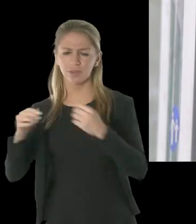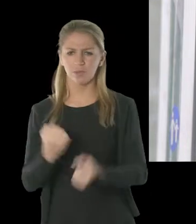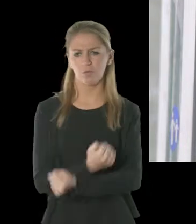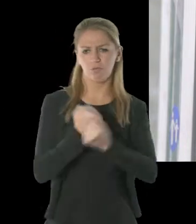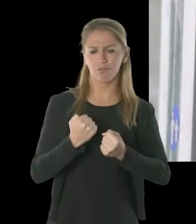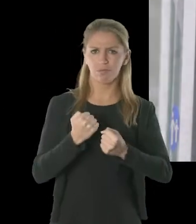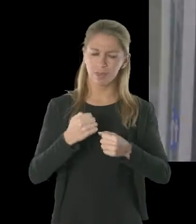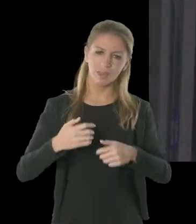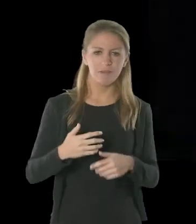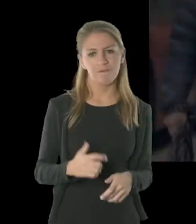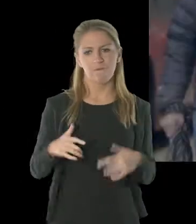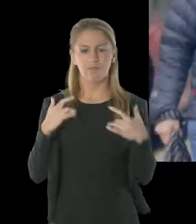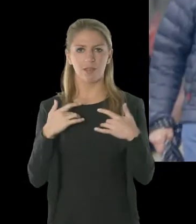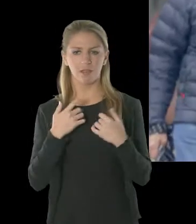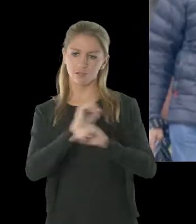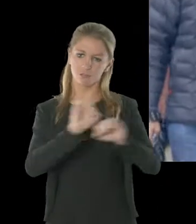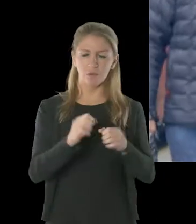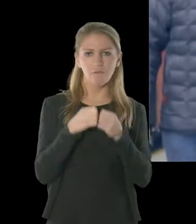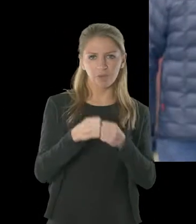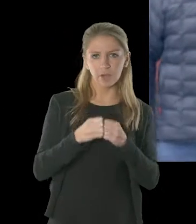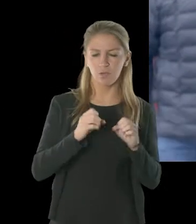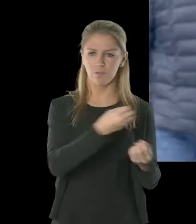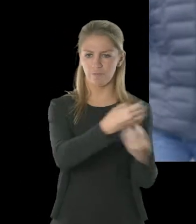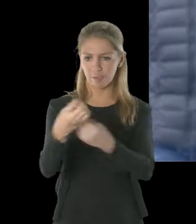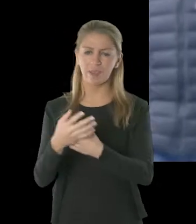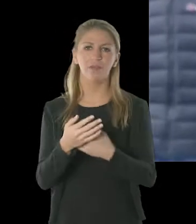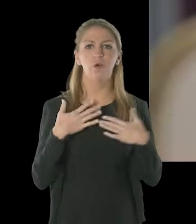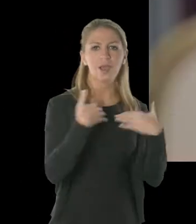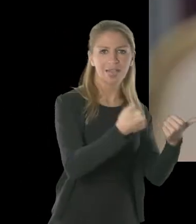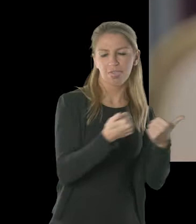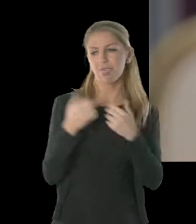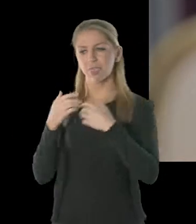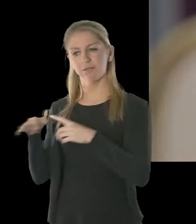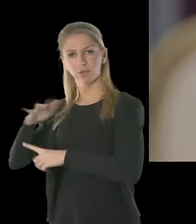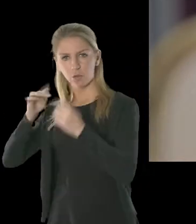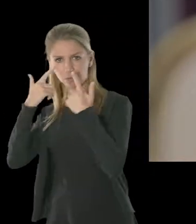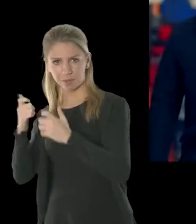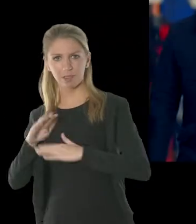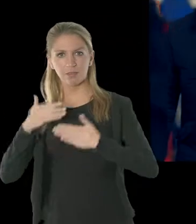We’re out and about, working with local community groups, voluntary organisations